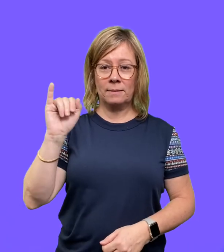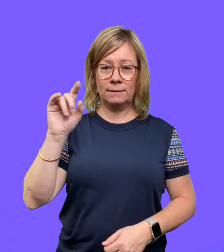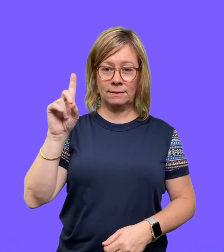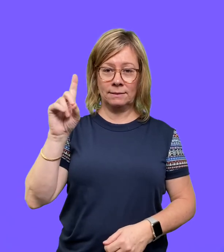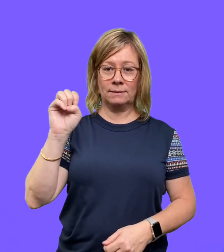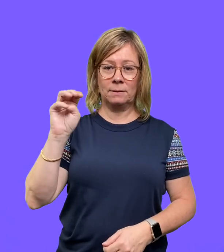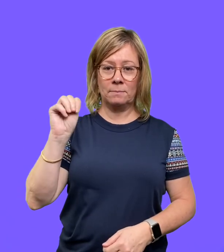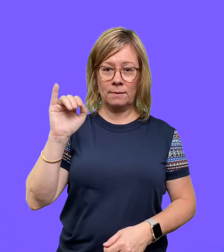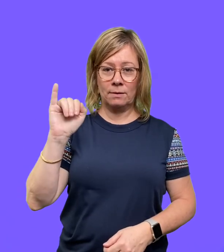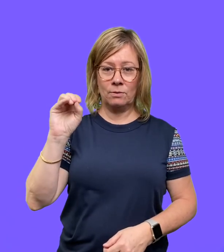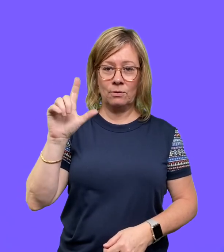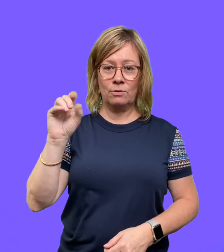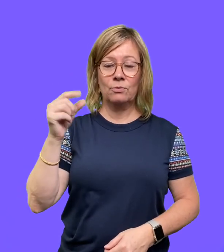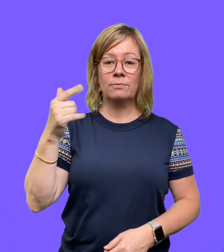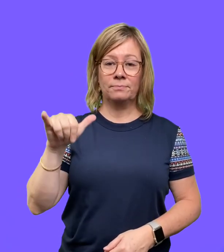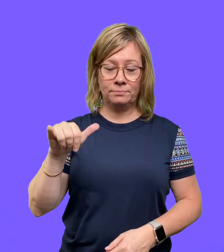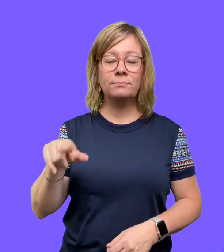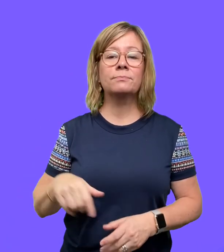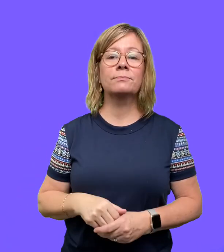Epidemiology.